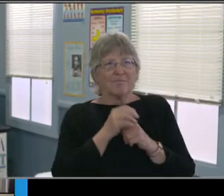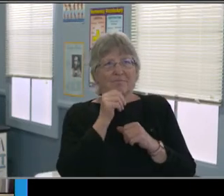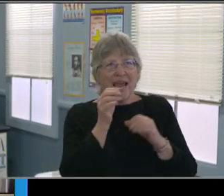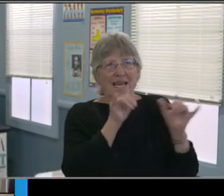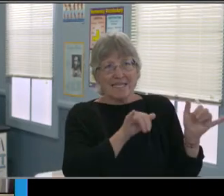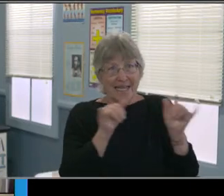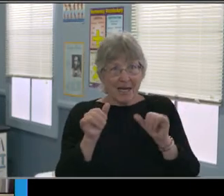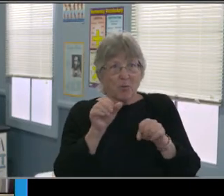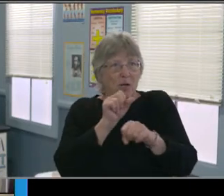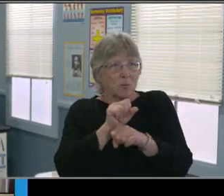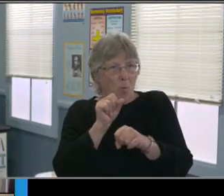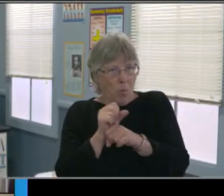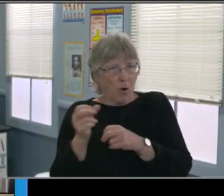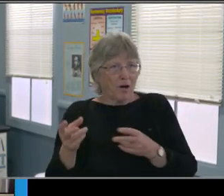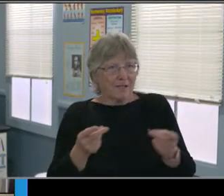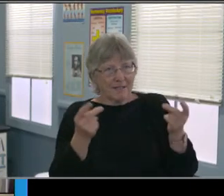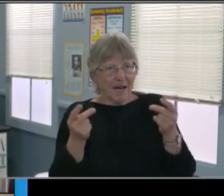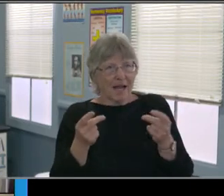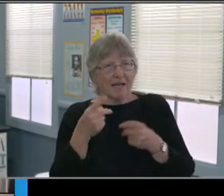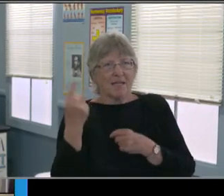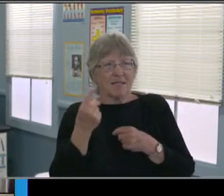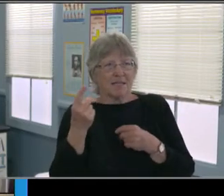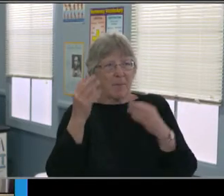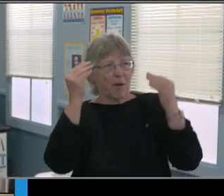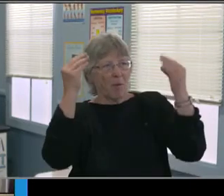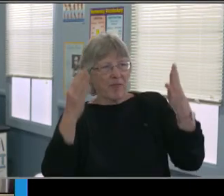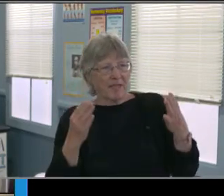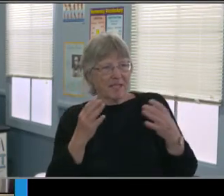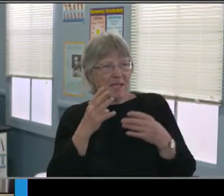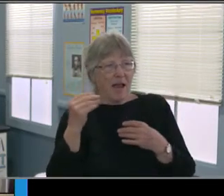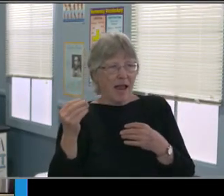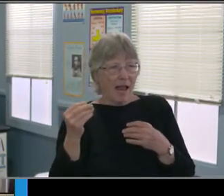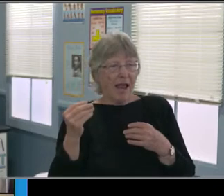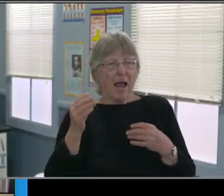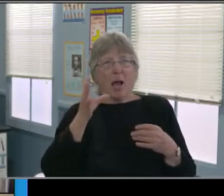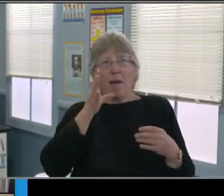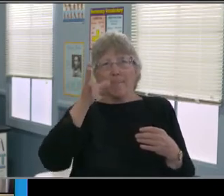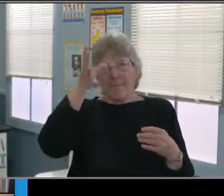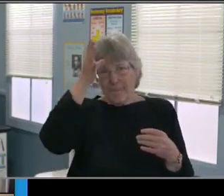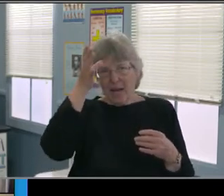We don't have a playbook. We don't have a playbook from our federal government.